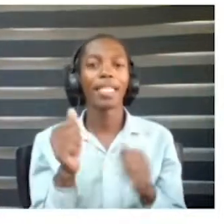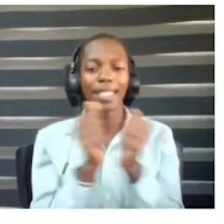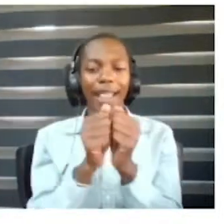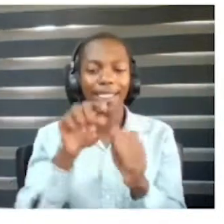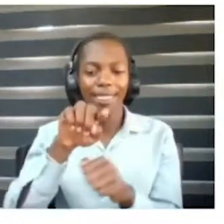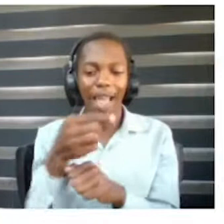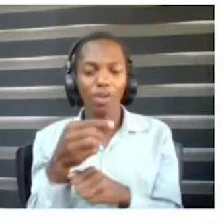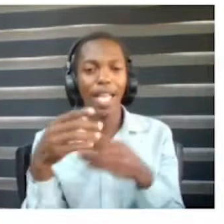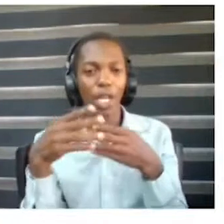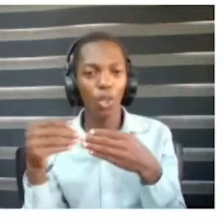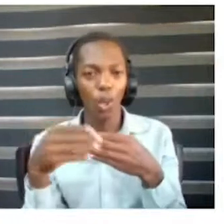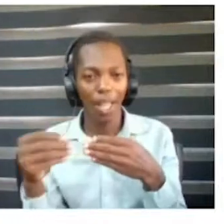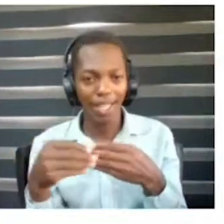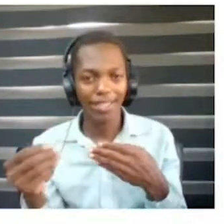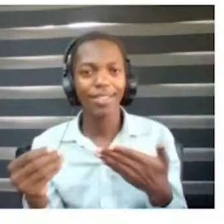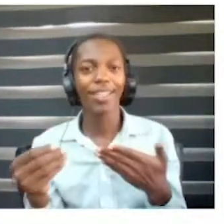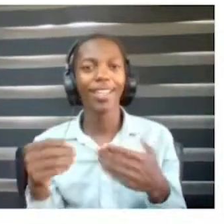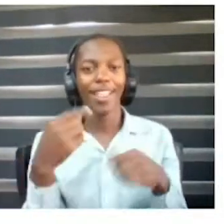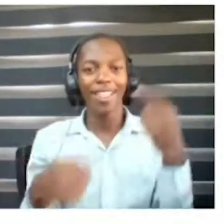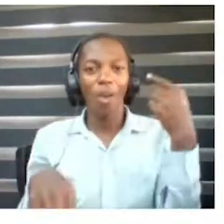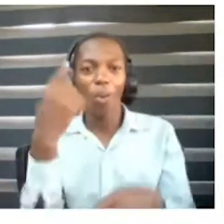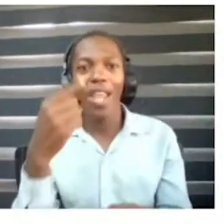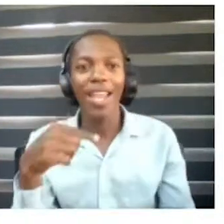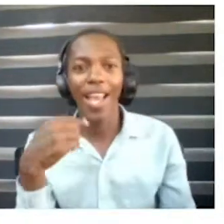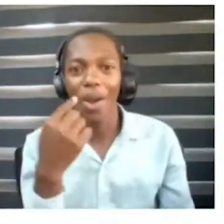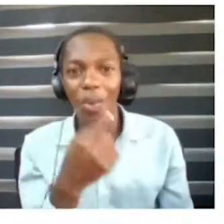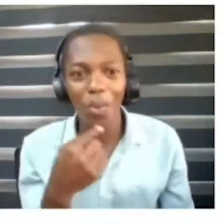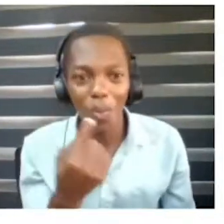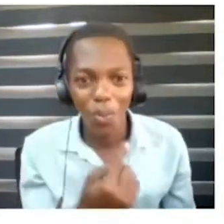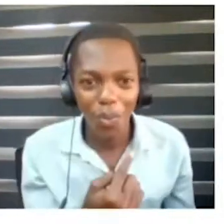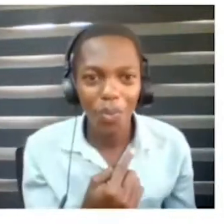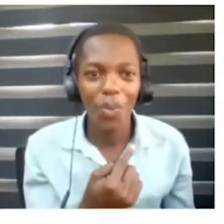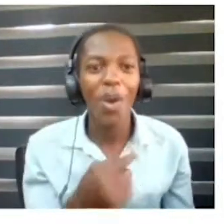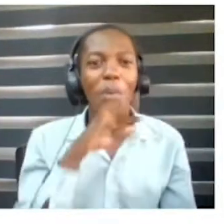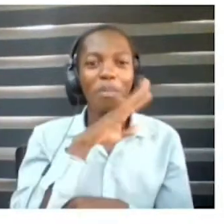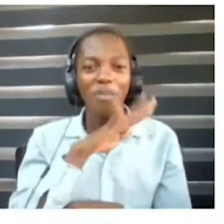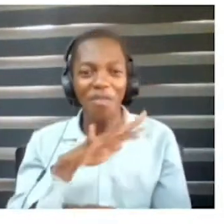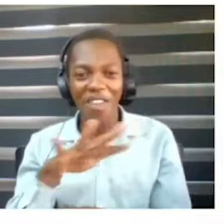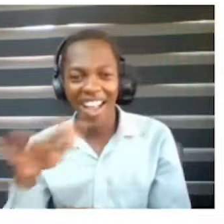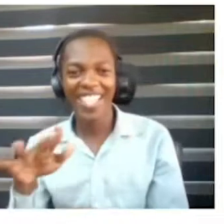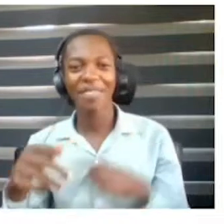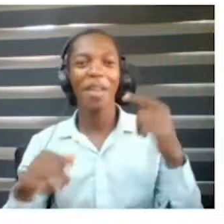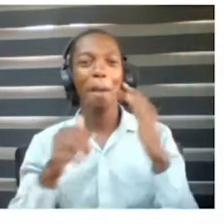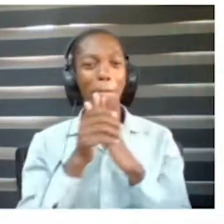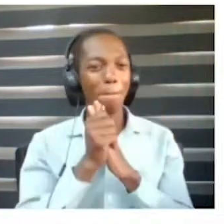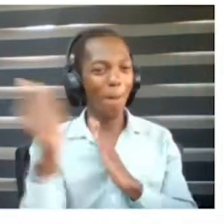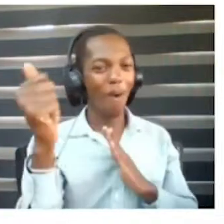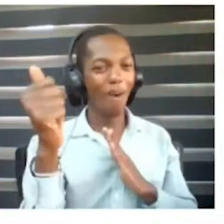The winner is Fingerspelling Pro.